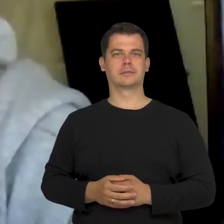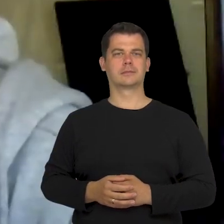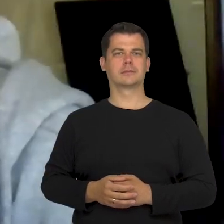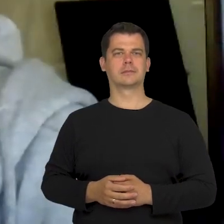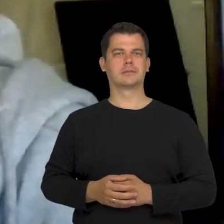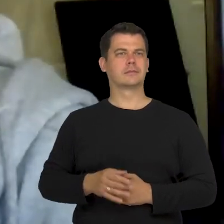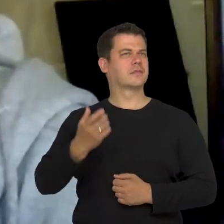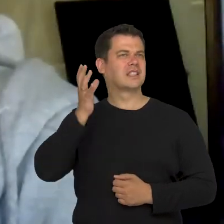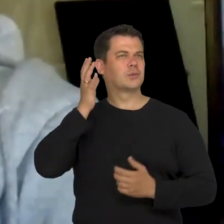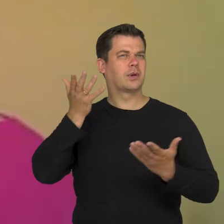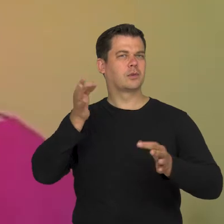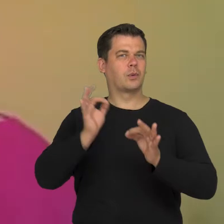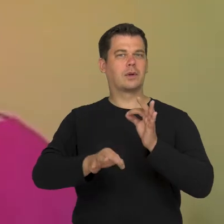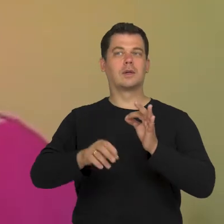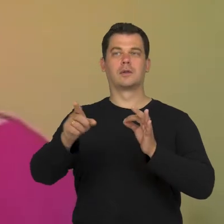about bones while using me as a learning tool.